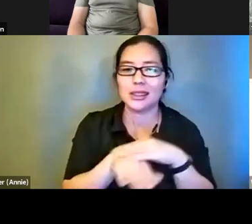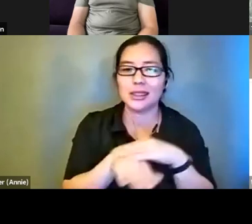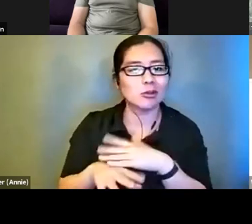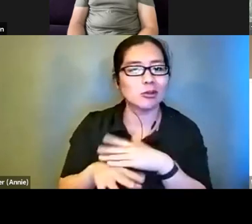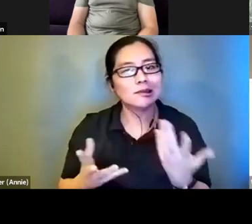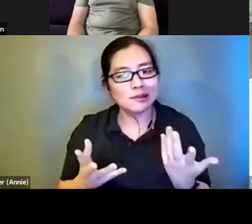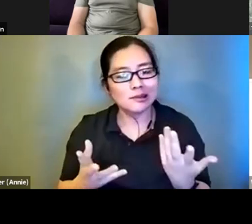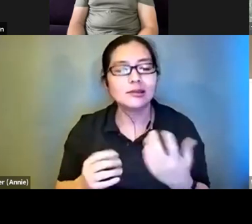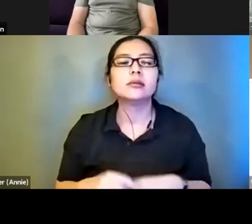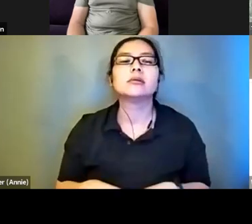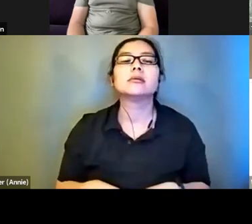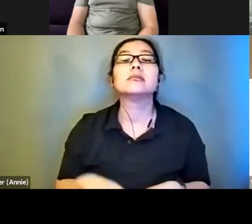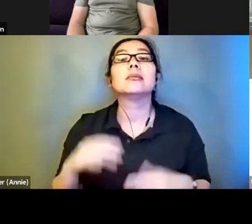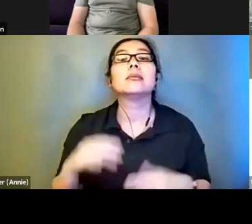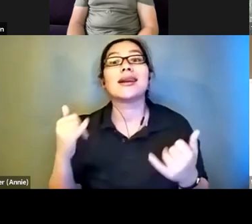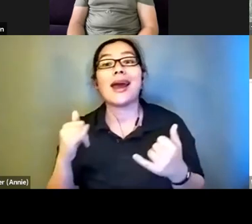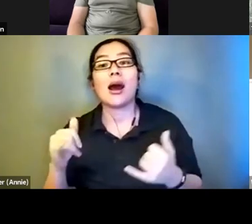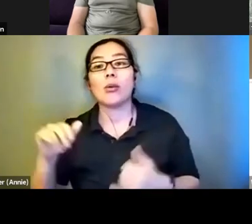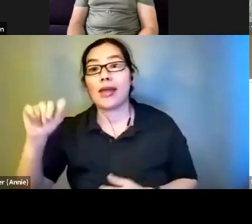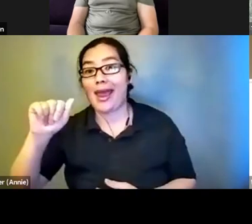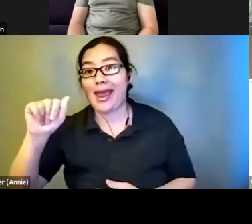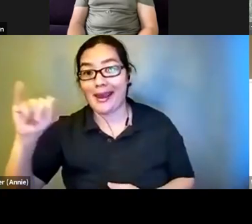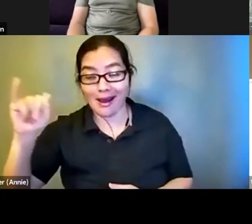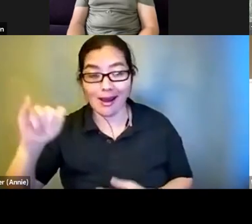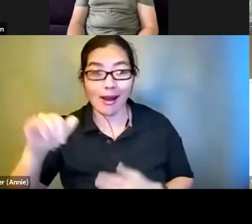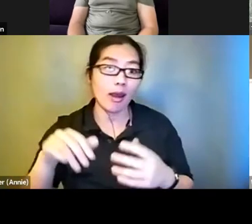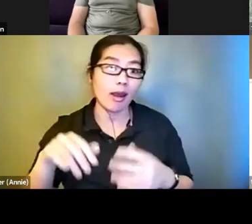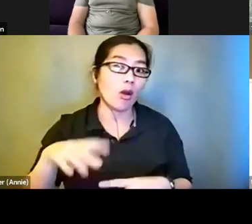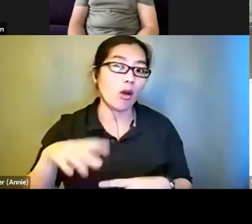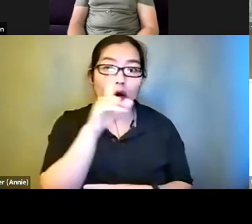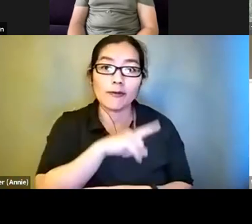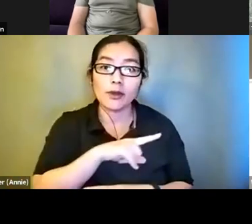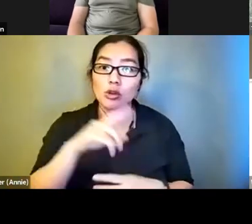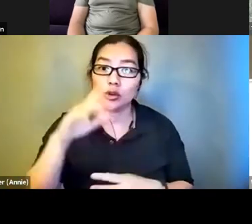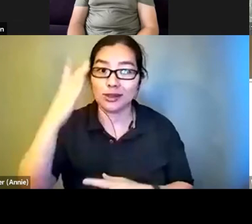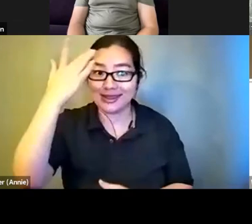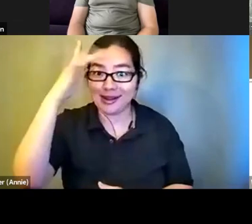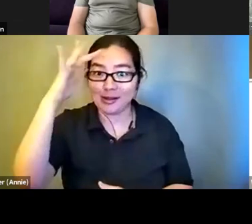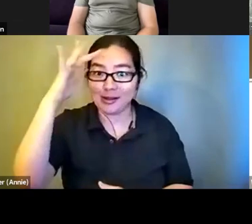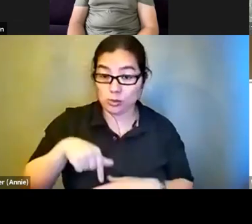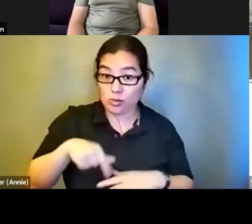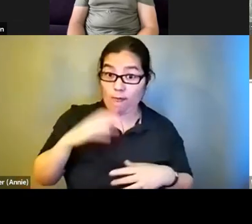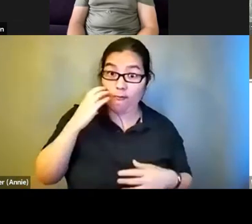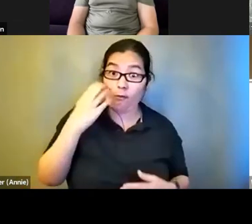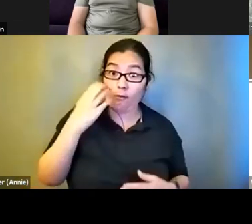Now with the artificial intelligence that's on the phones, a lot of those image